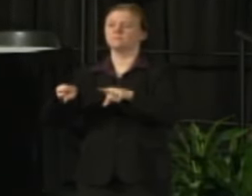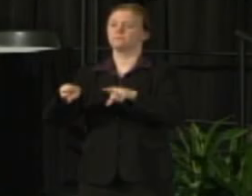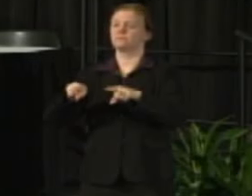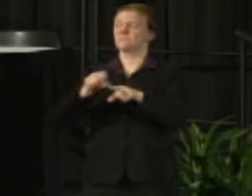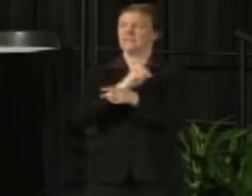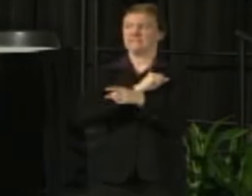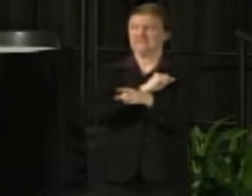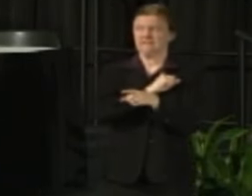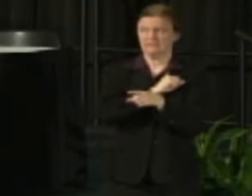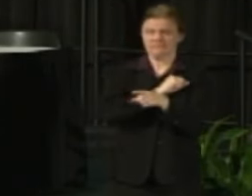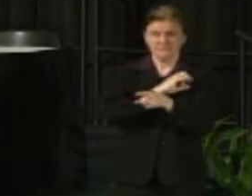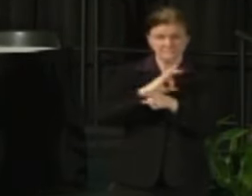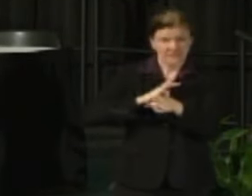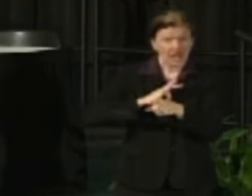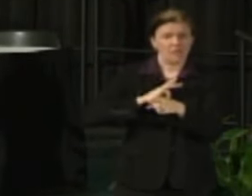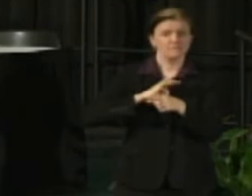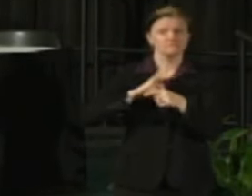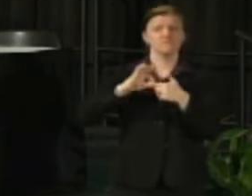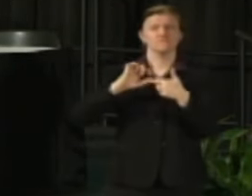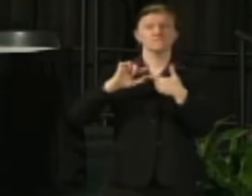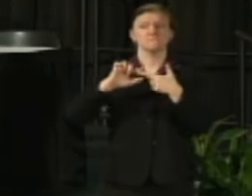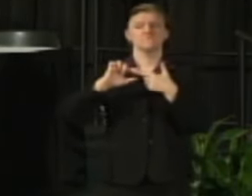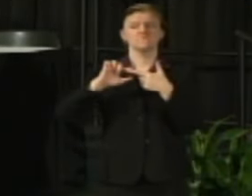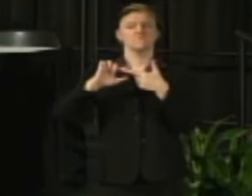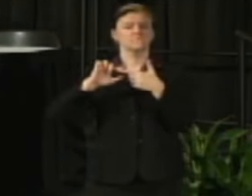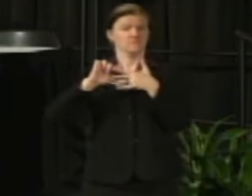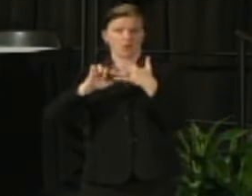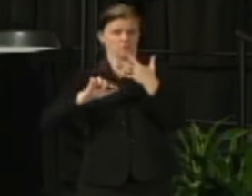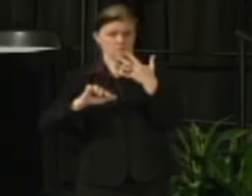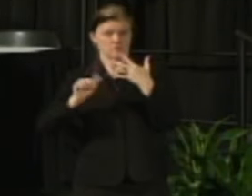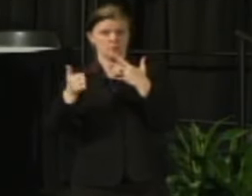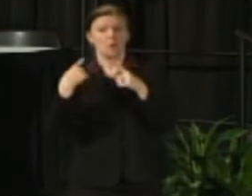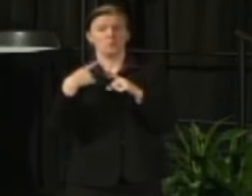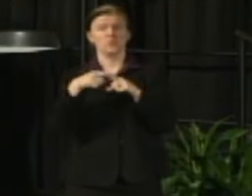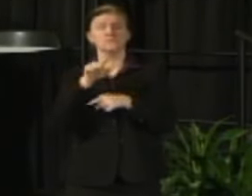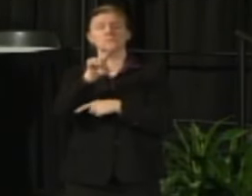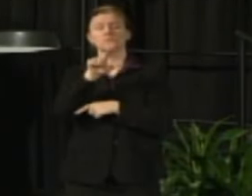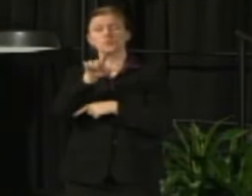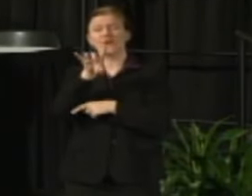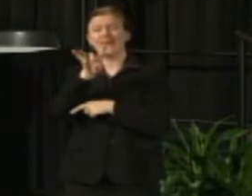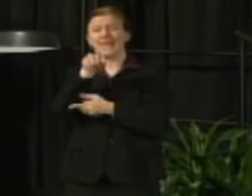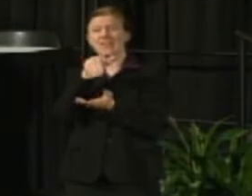Those went out Sunday, 28,800 to our students also on Sunday and then